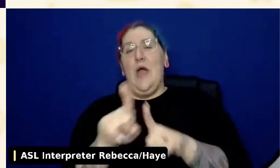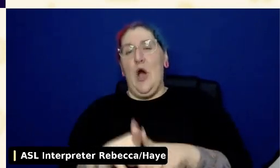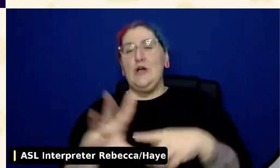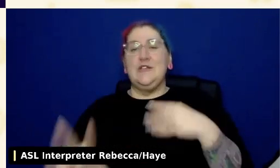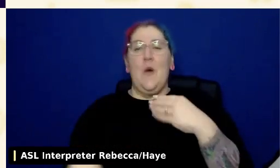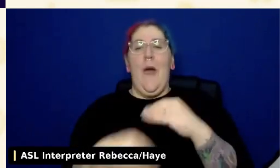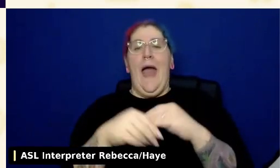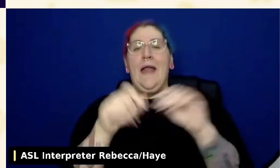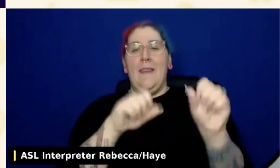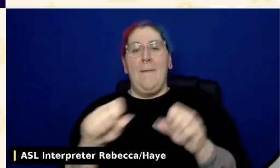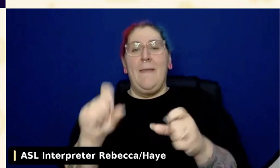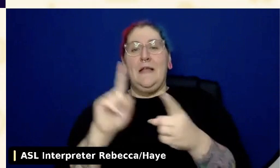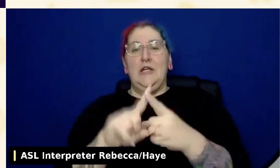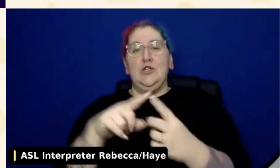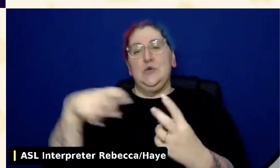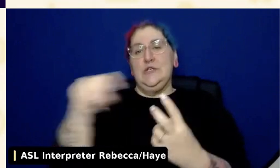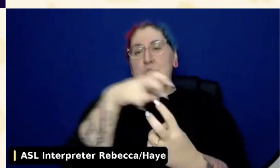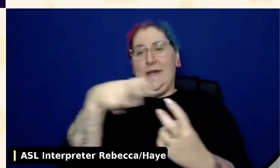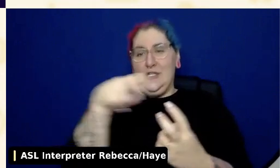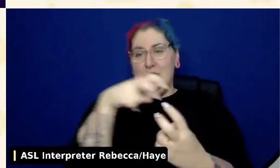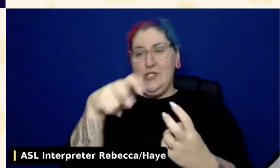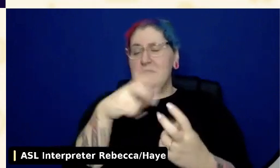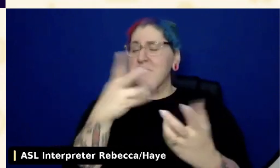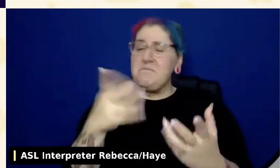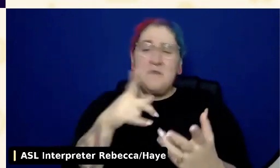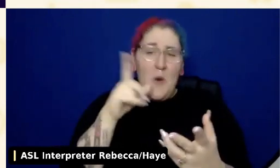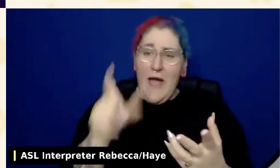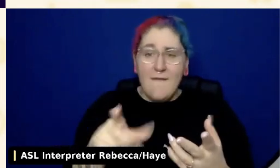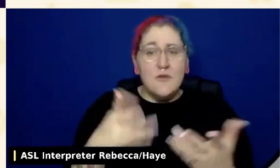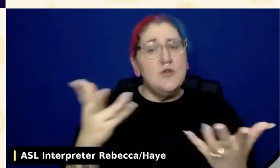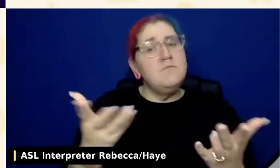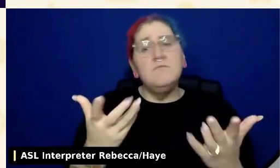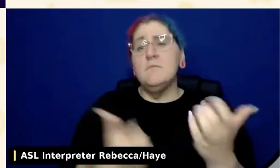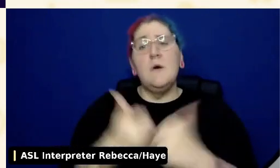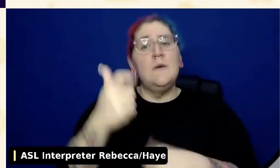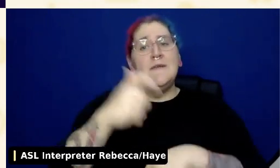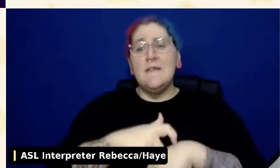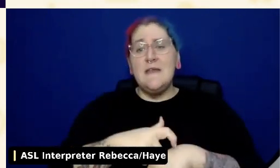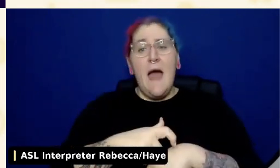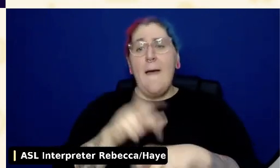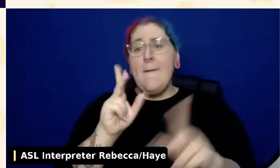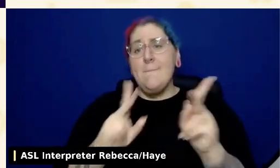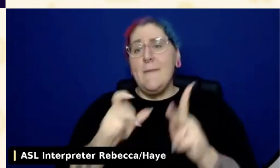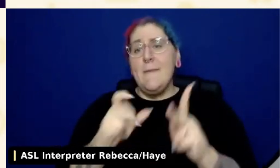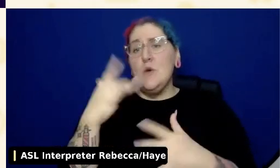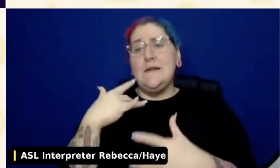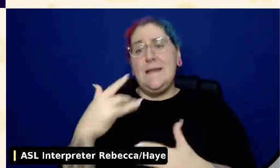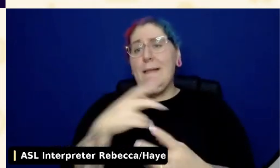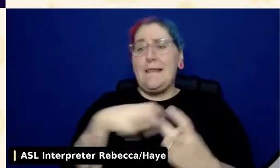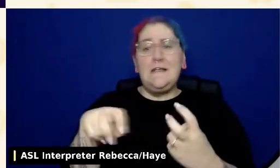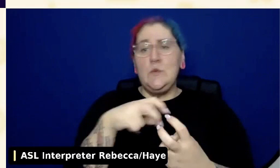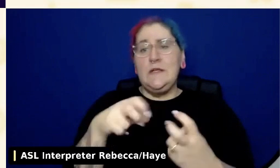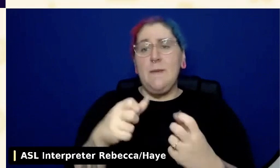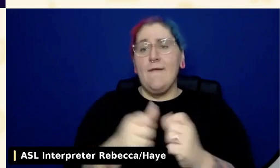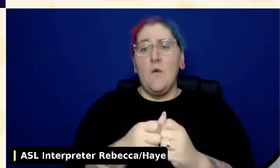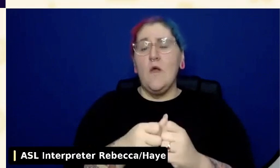And in some cases, a lot of users don't really switch back and forth between different things, but having the ability